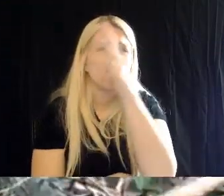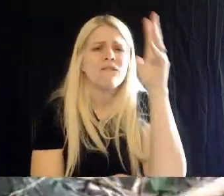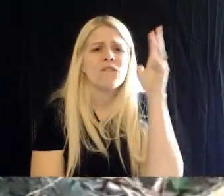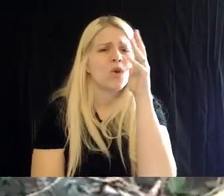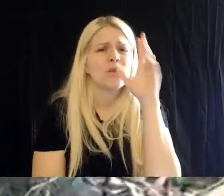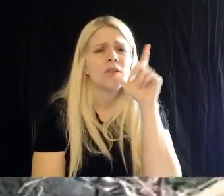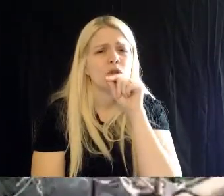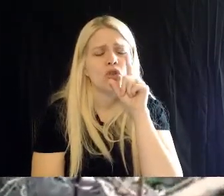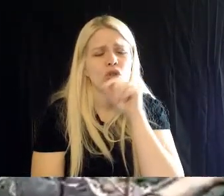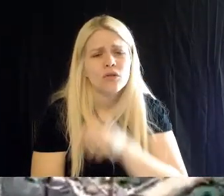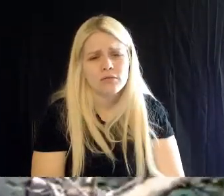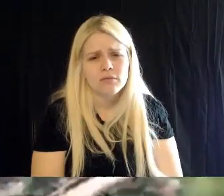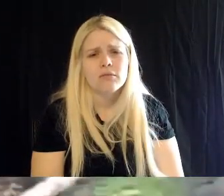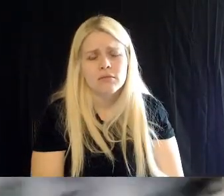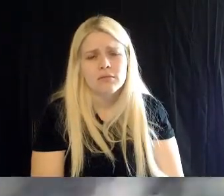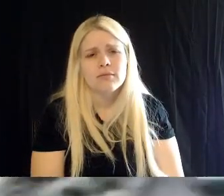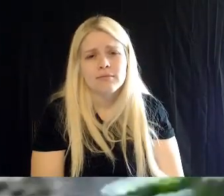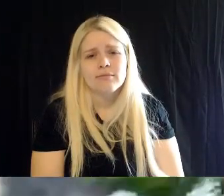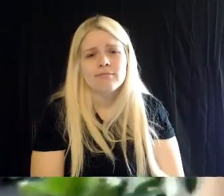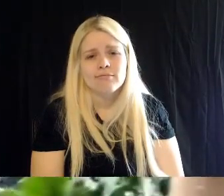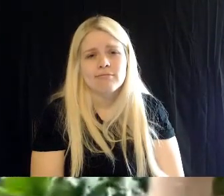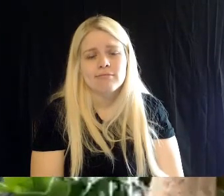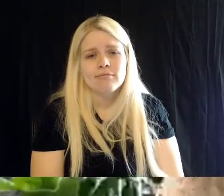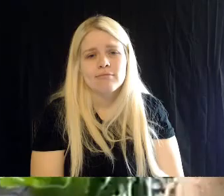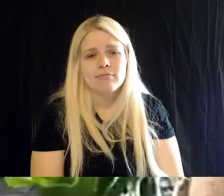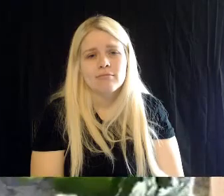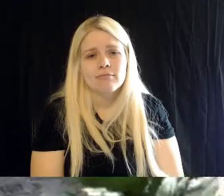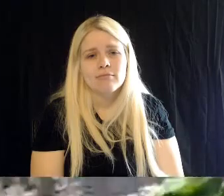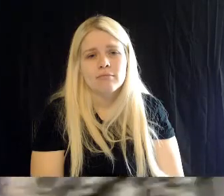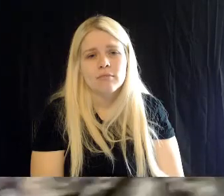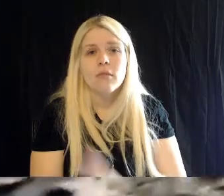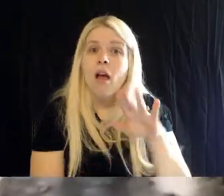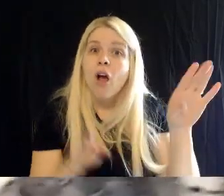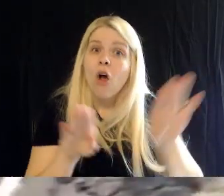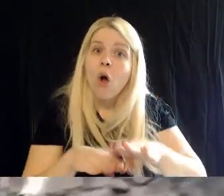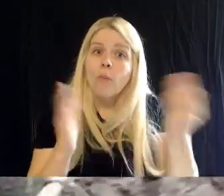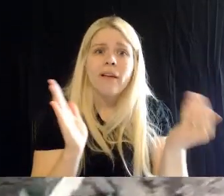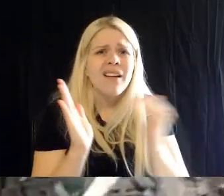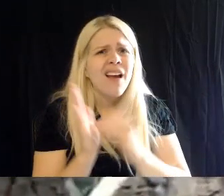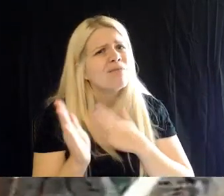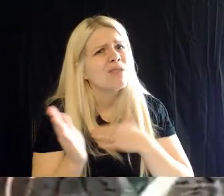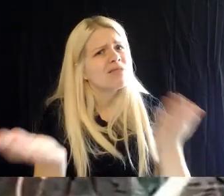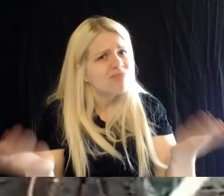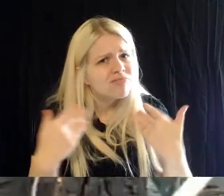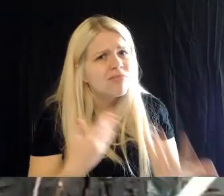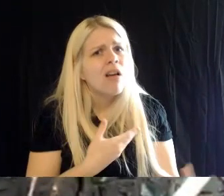Brad: Yeah and once we reopen, don't forget to come check out the rain forest in the